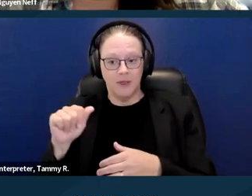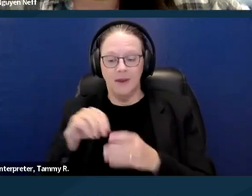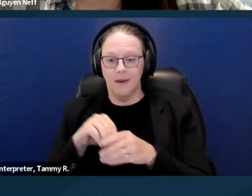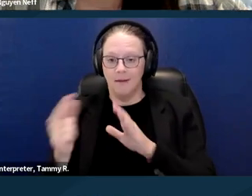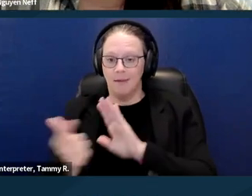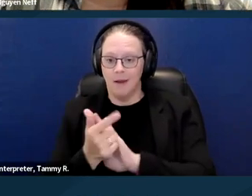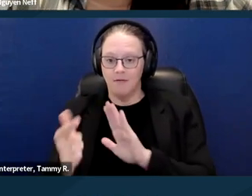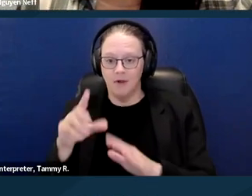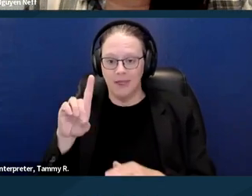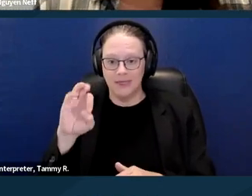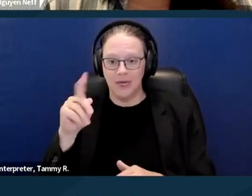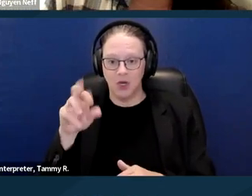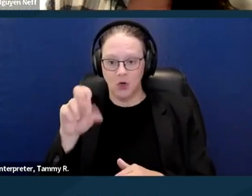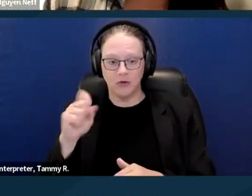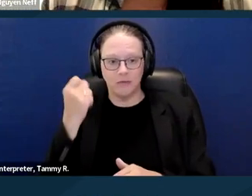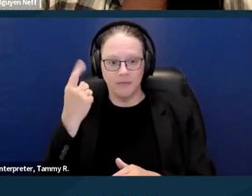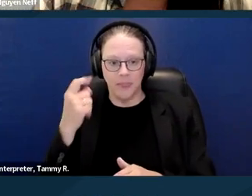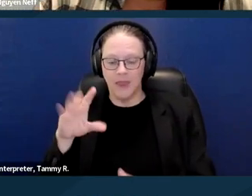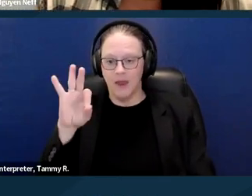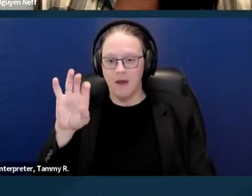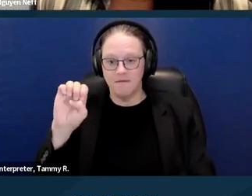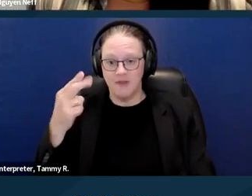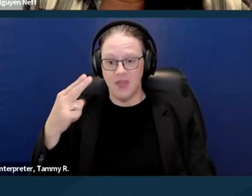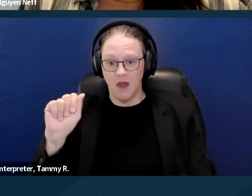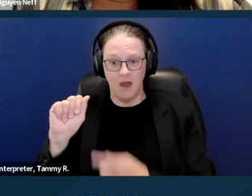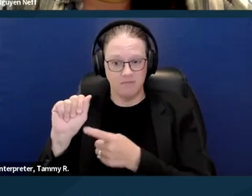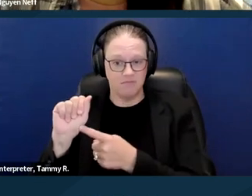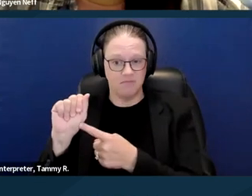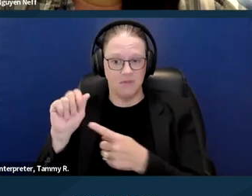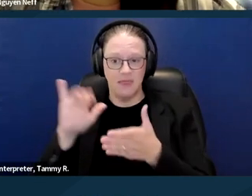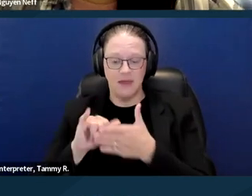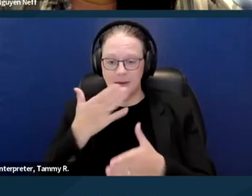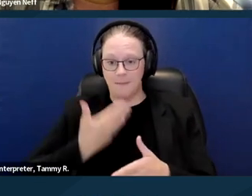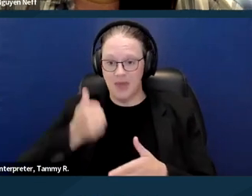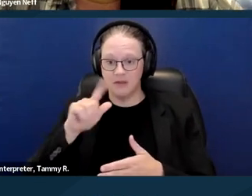Again, FEHA has sort of like the best law to use in this context, so we're focusing on it.